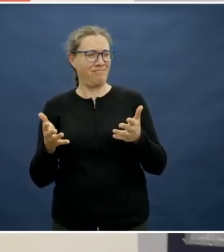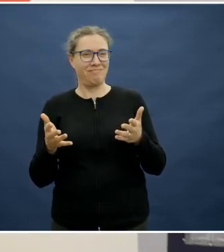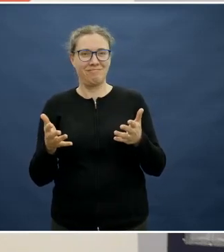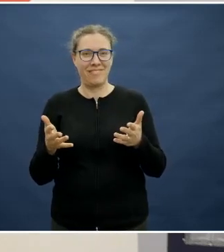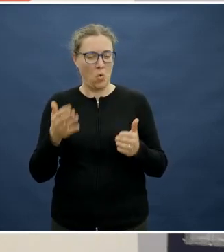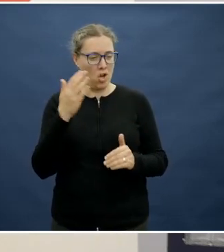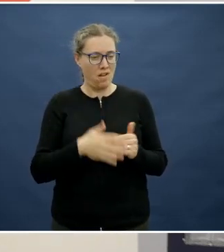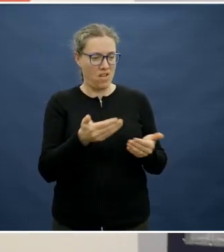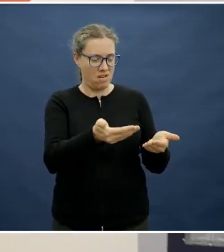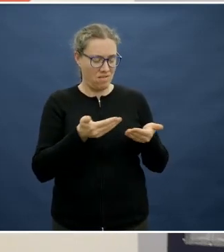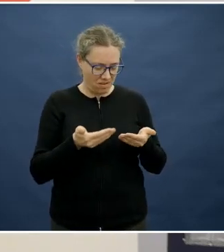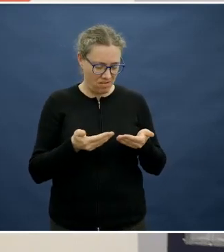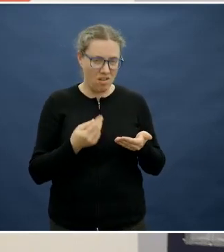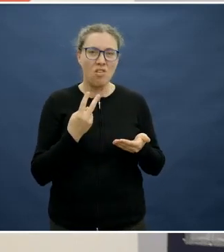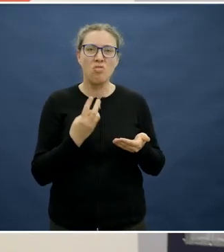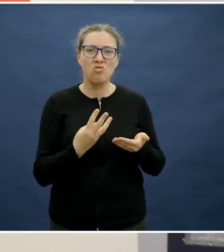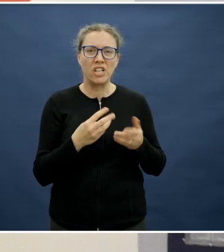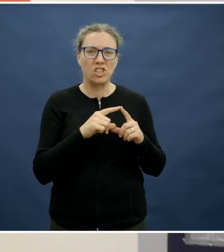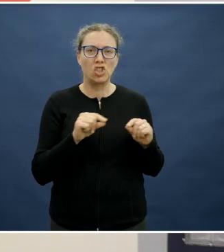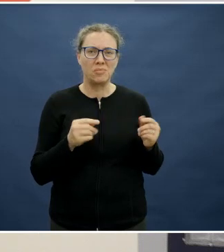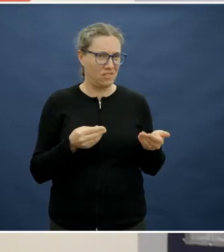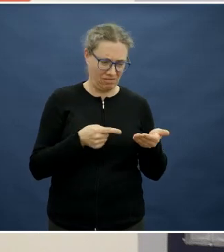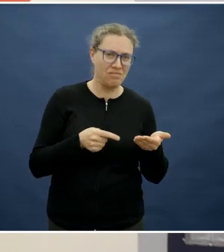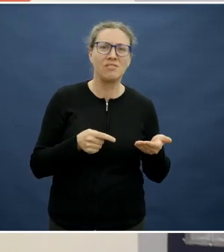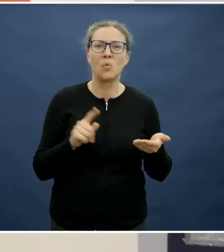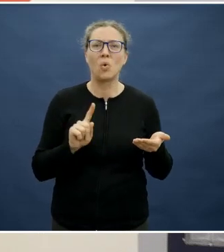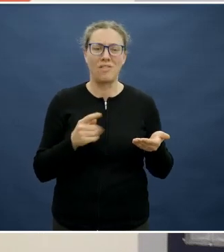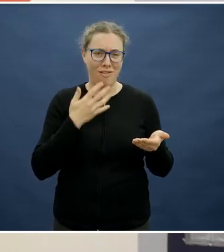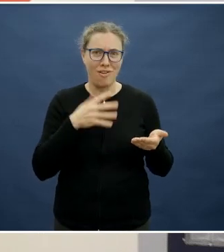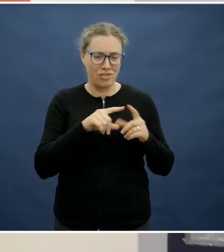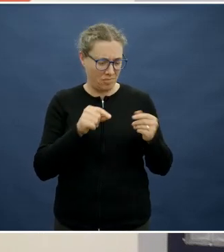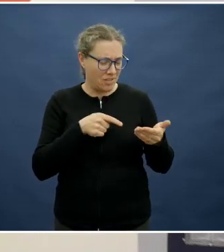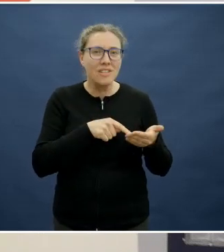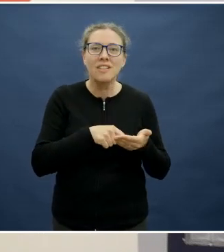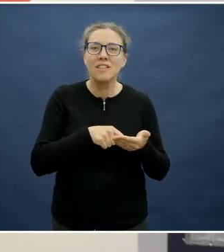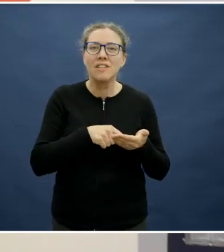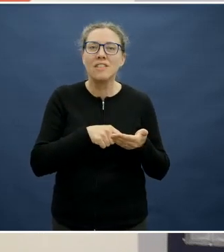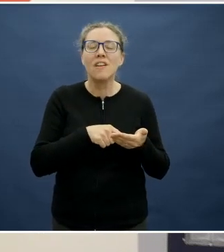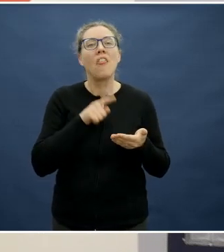Never considering just three chips! So I'm really stick about that.